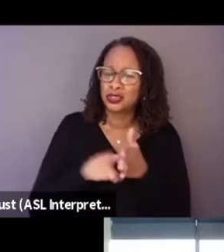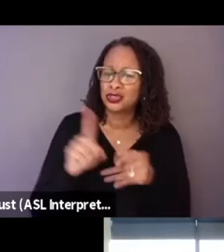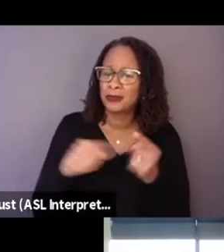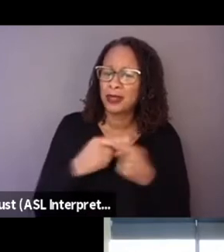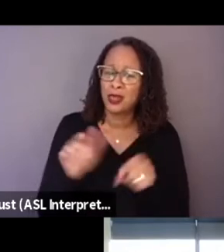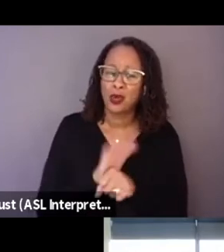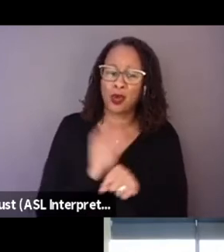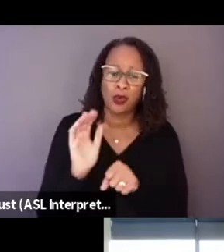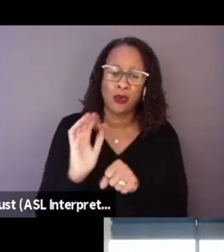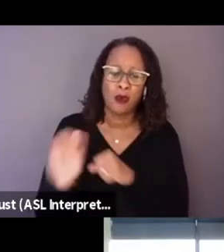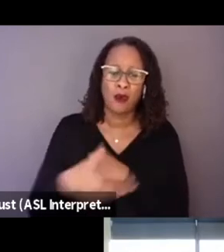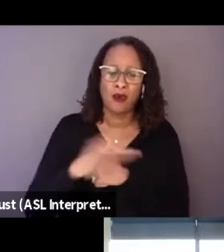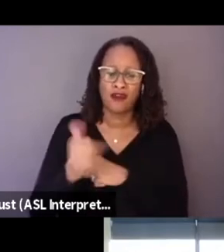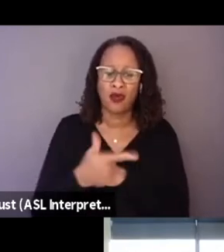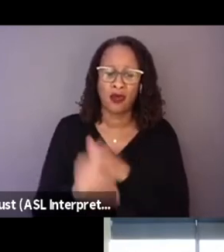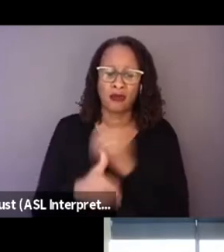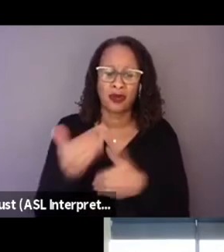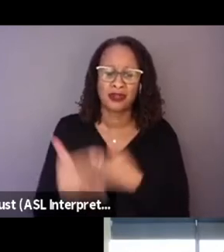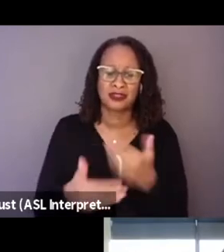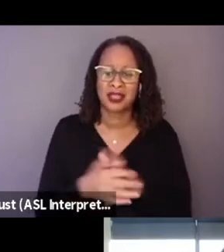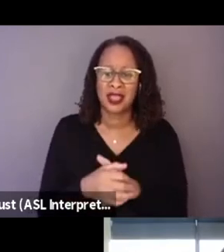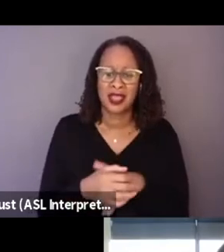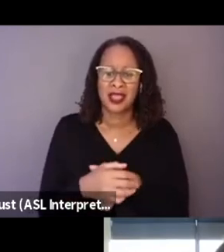because you know, I kept thinking like,